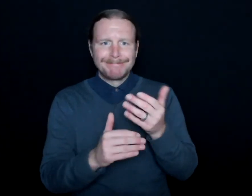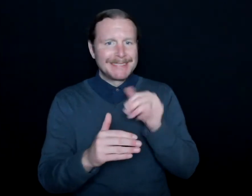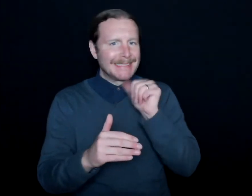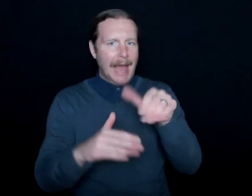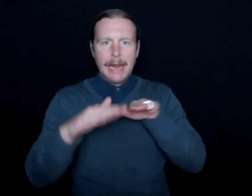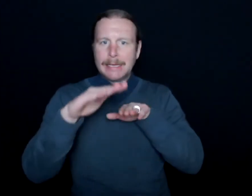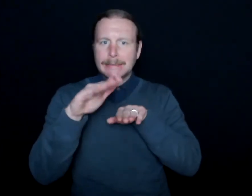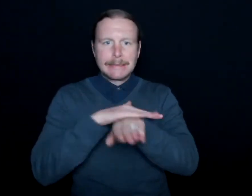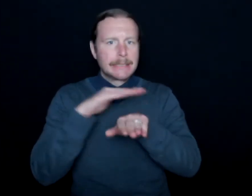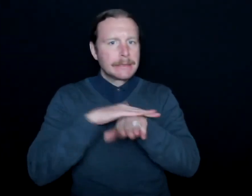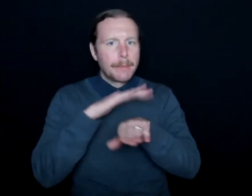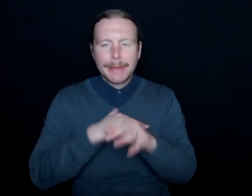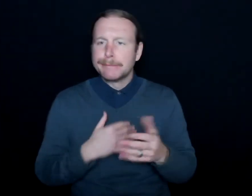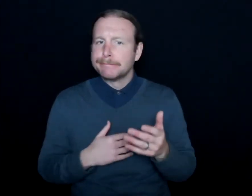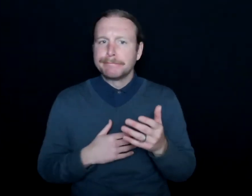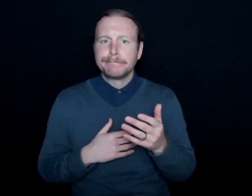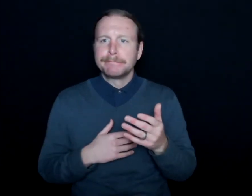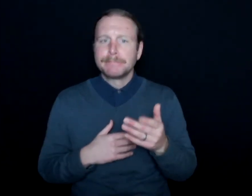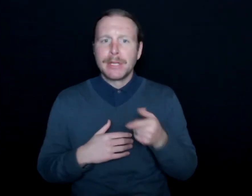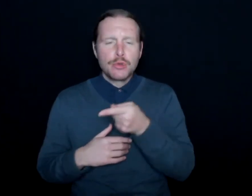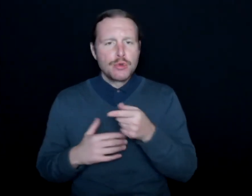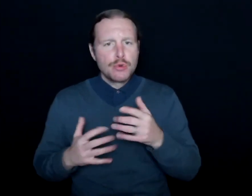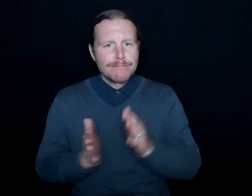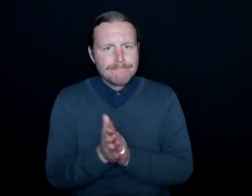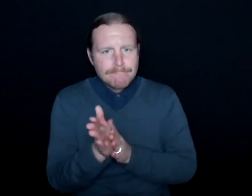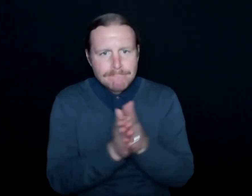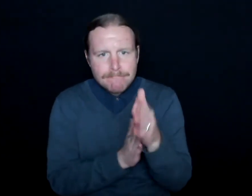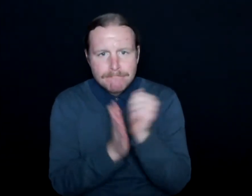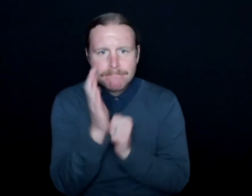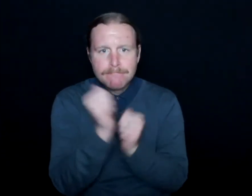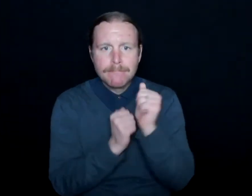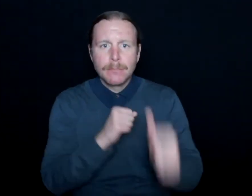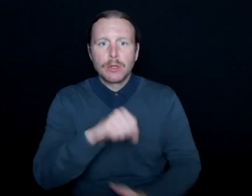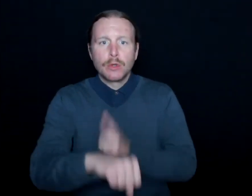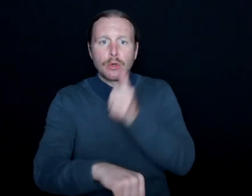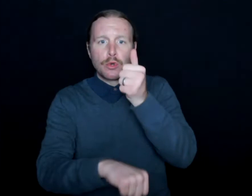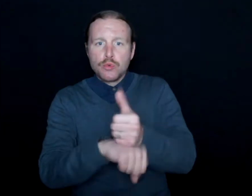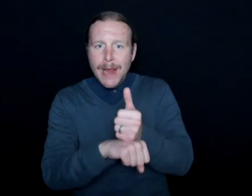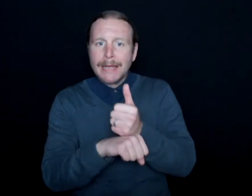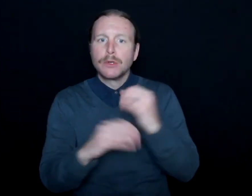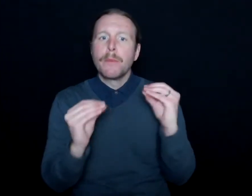and this kind of encouraged you to create an environment where they're more accessible.